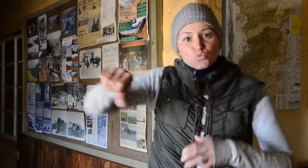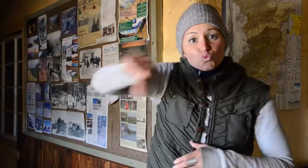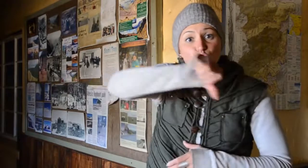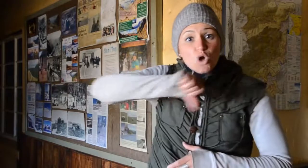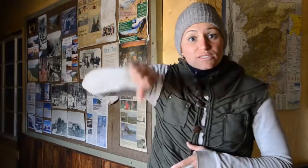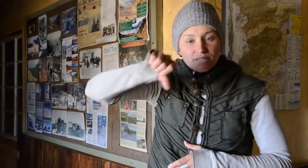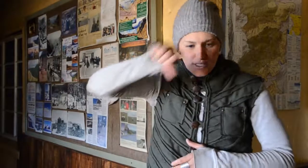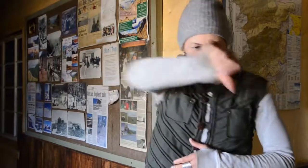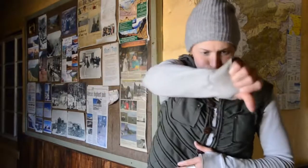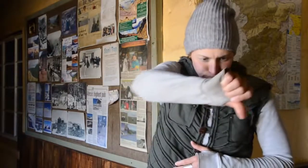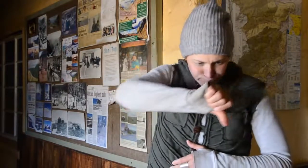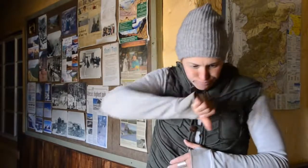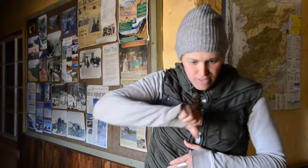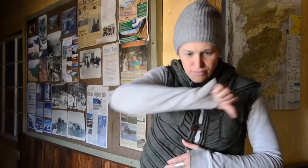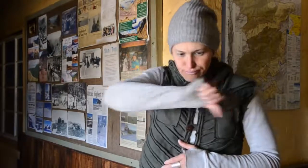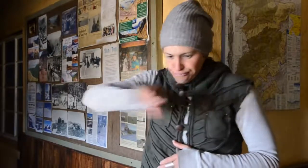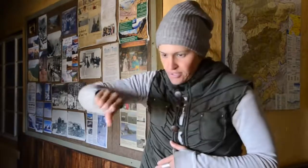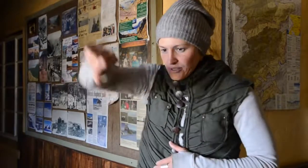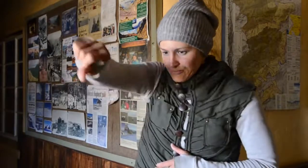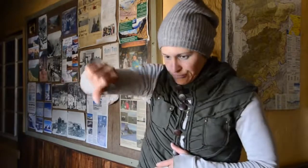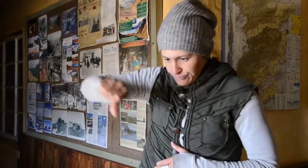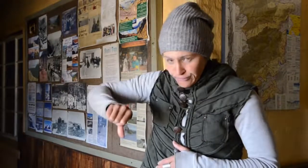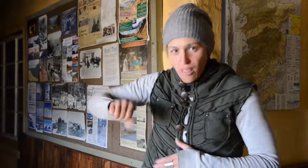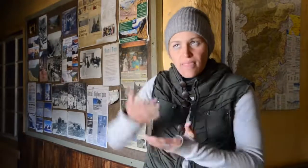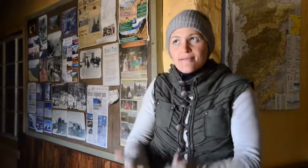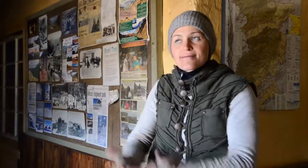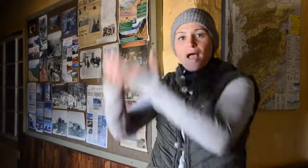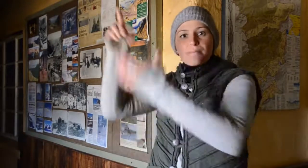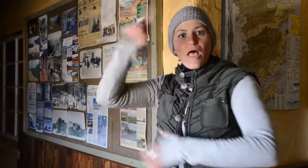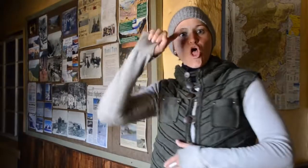pouring tomato sauce over the H, helping guide